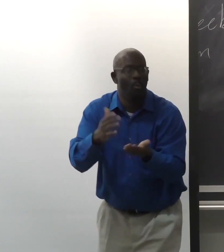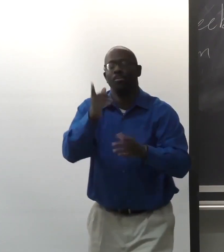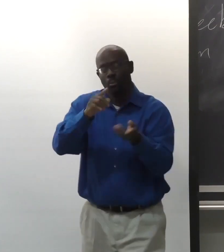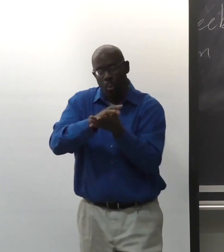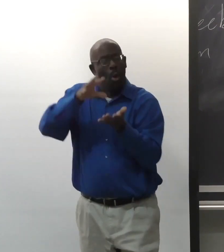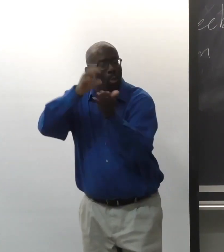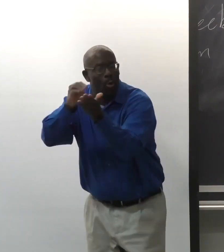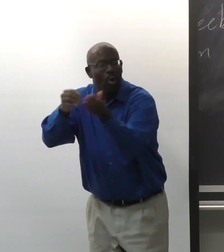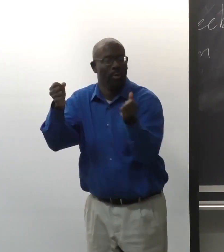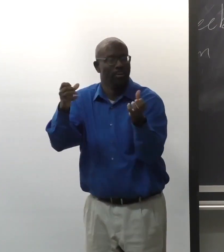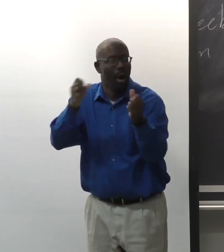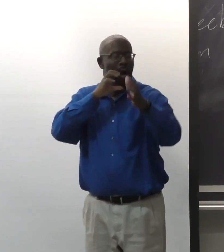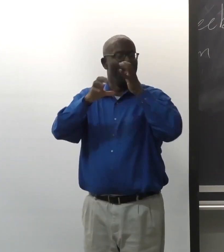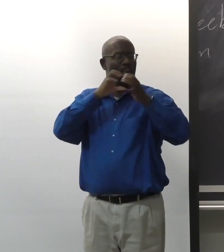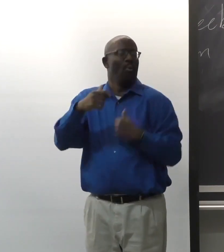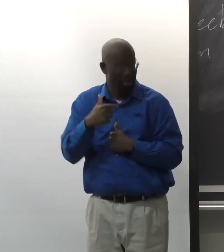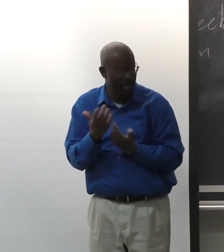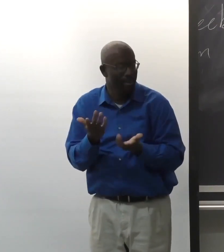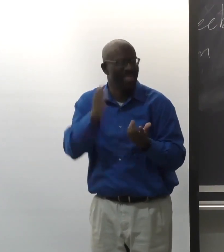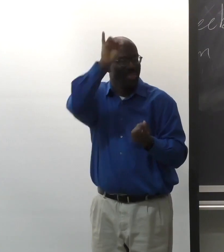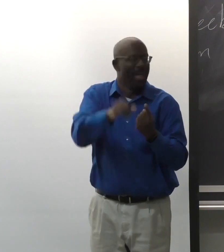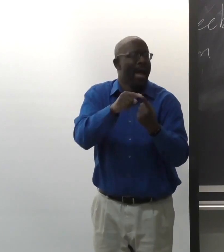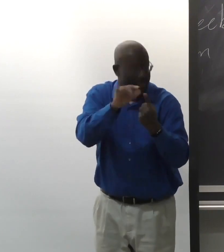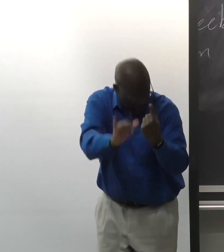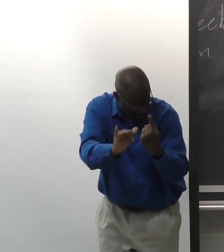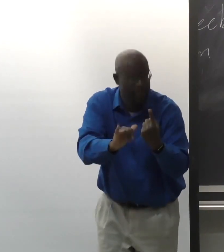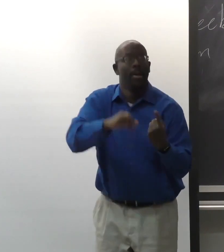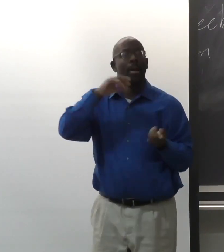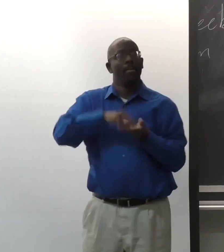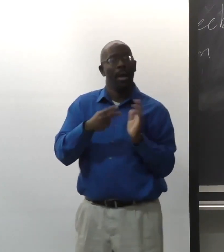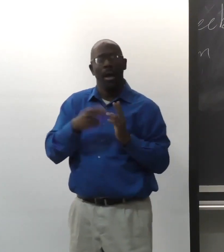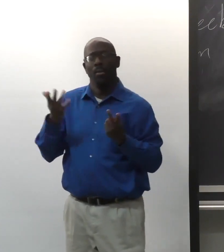to go to the school and to learn more signing to communicate with me. So that's one thing.